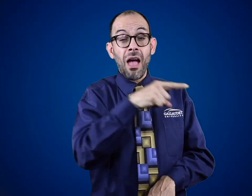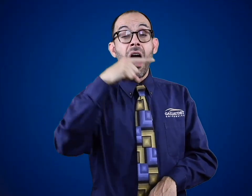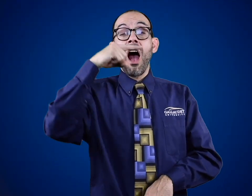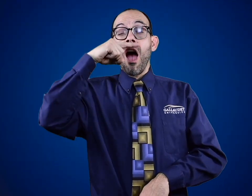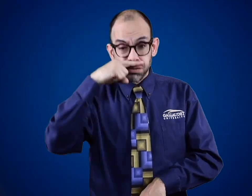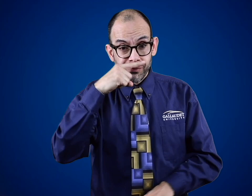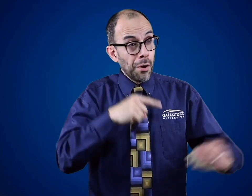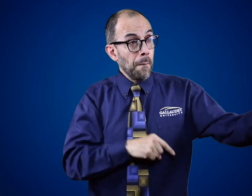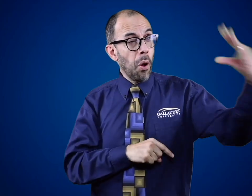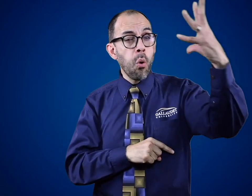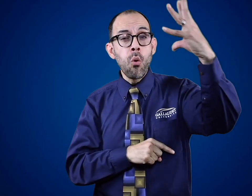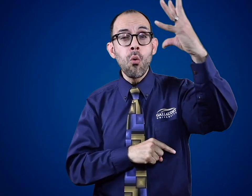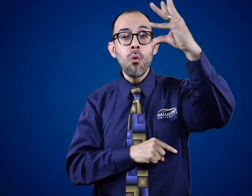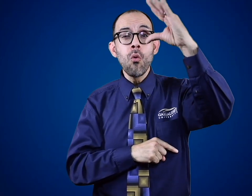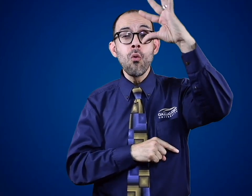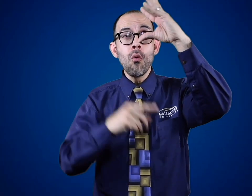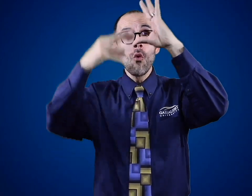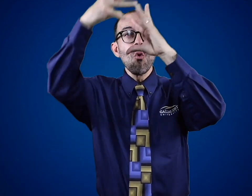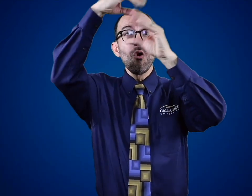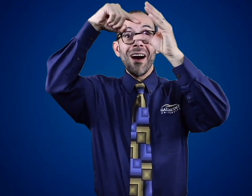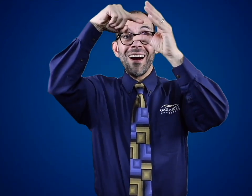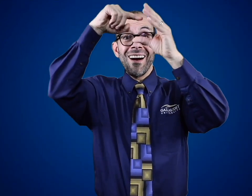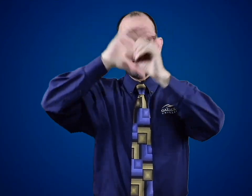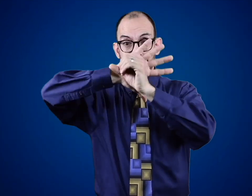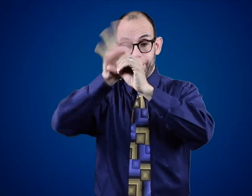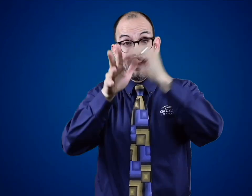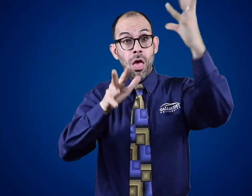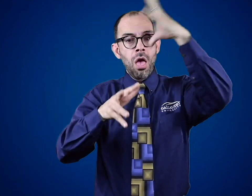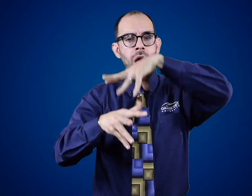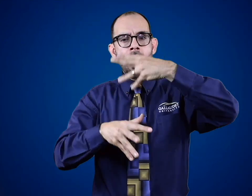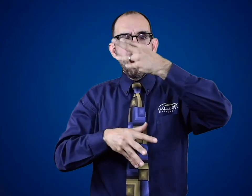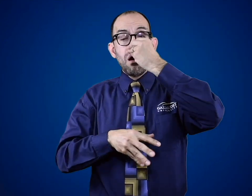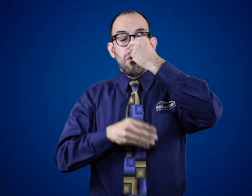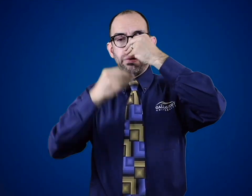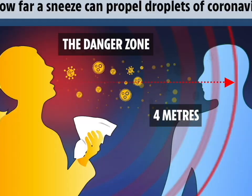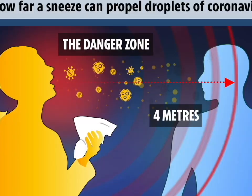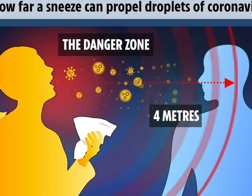can emit droplets of coronavirus-infected bacteria which can be inhaled by other people in the area.